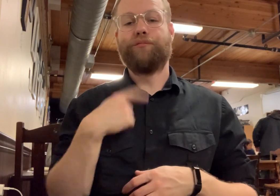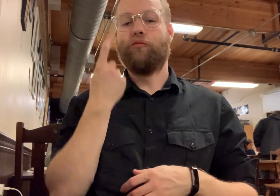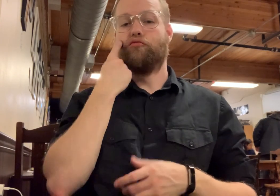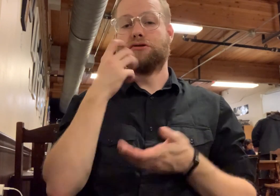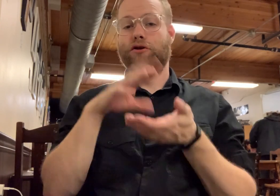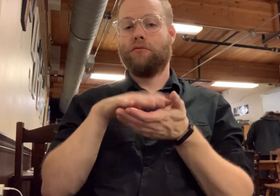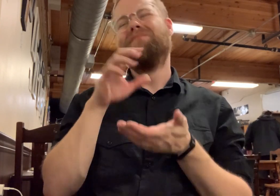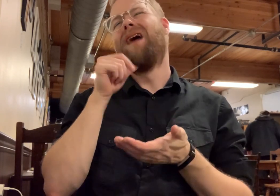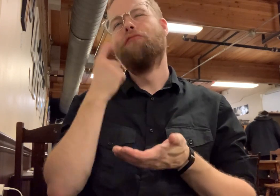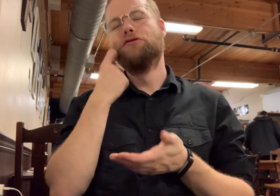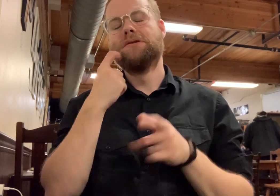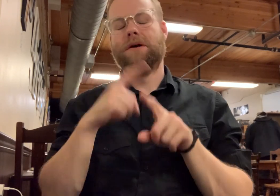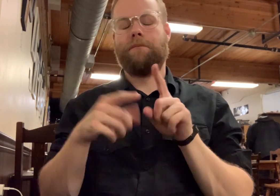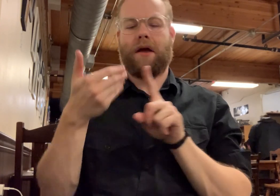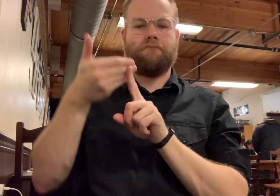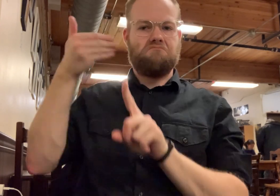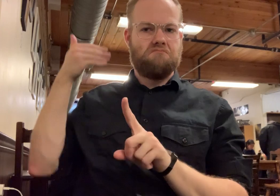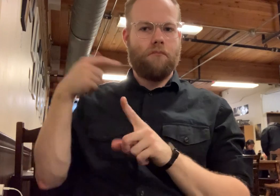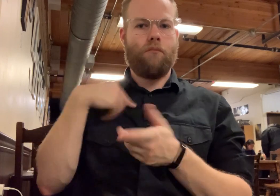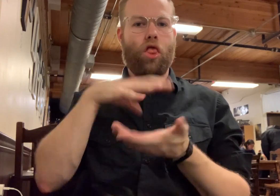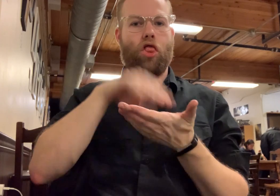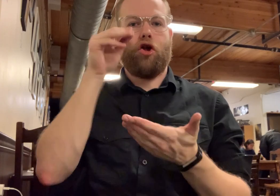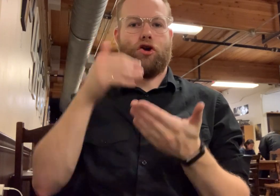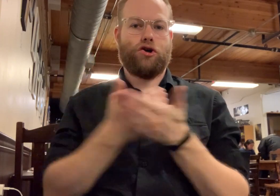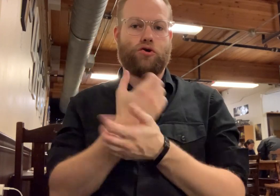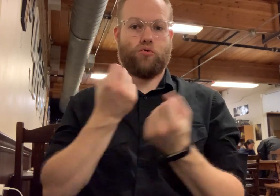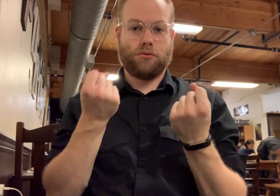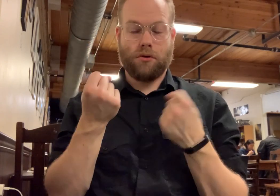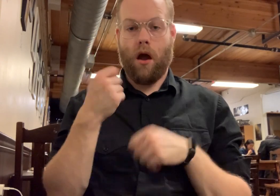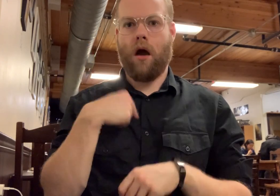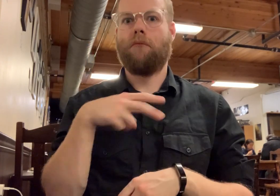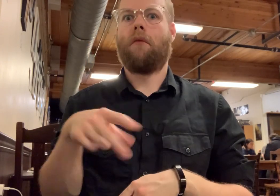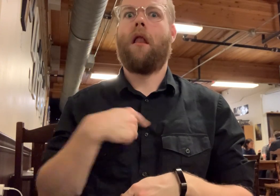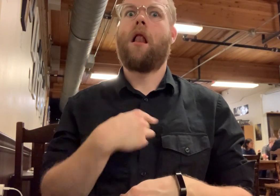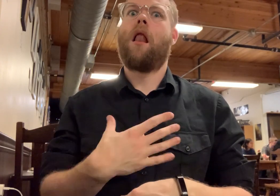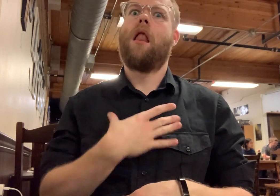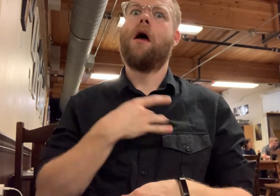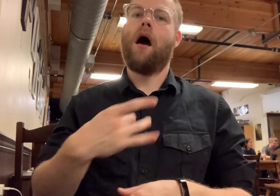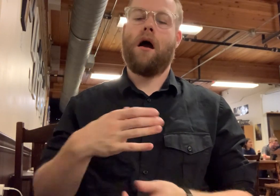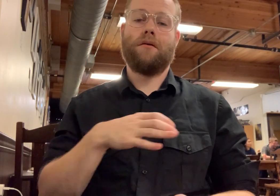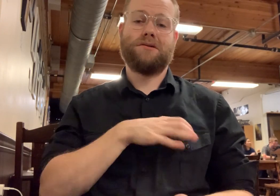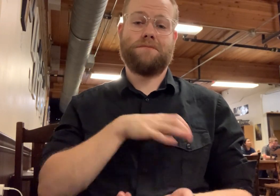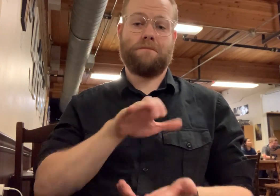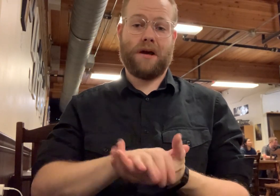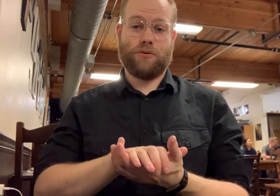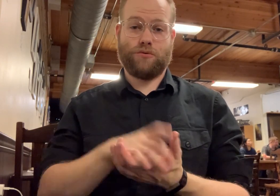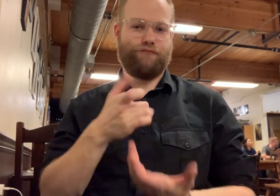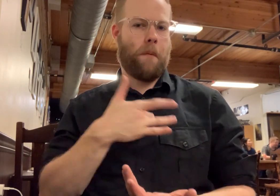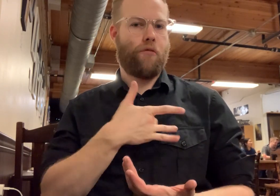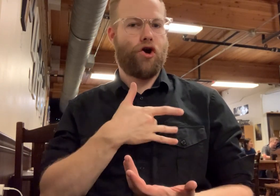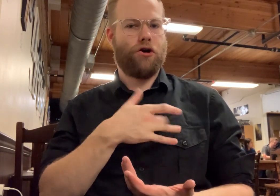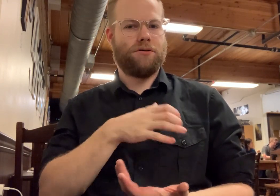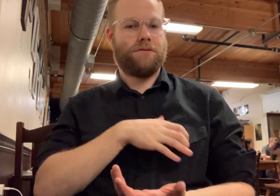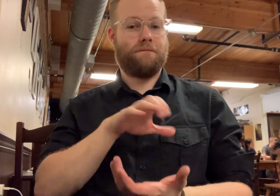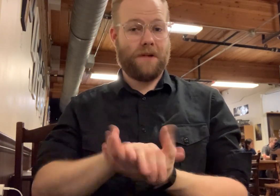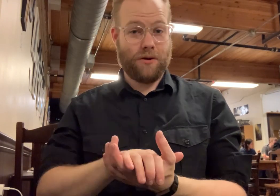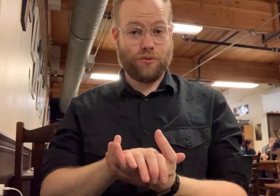I recently--not recently, but a while ago, I learned a new sign that I really like. Spouse, from the heart, [spouse-heart].